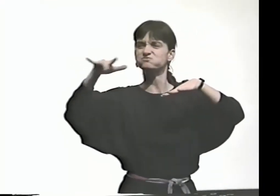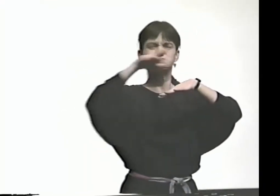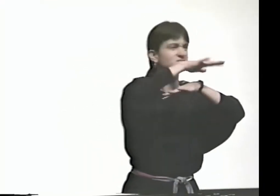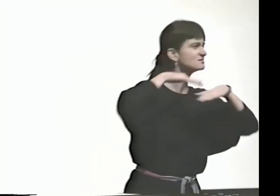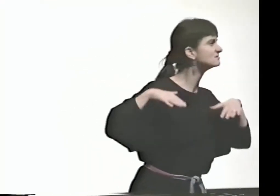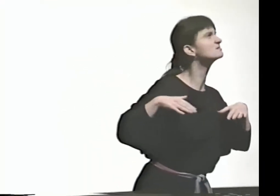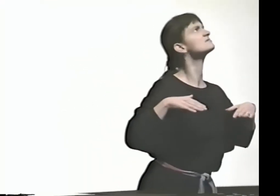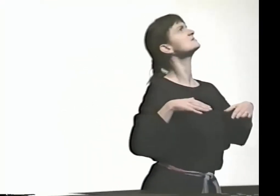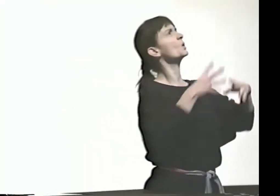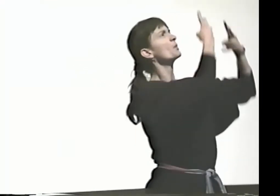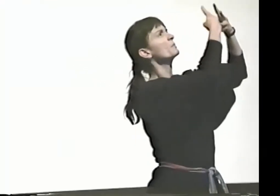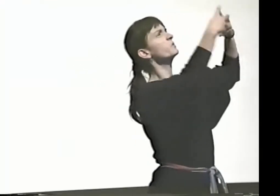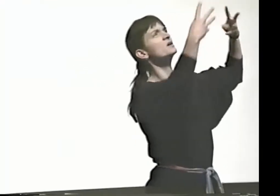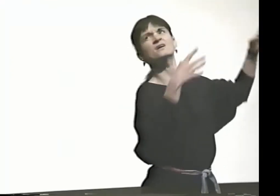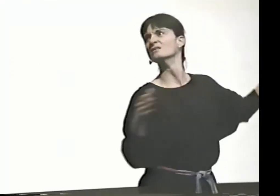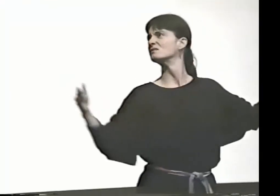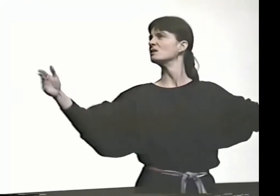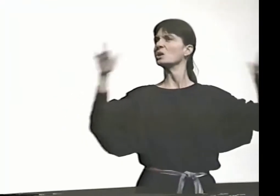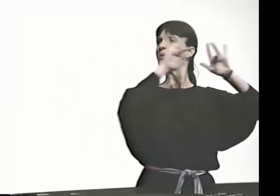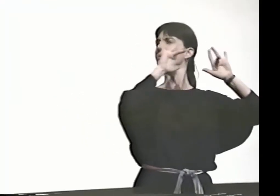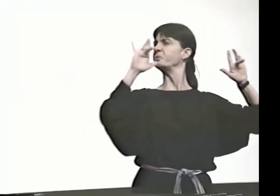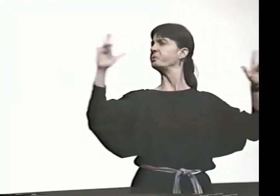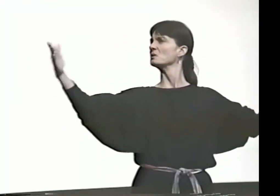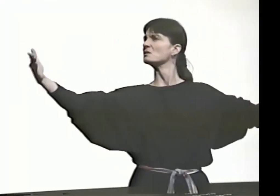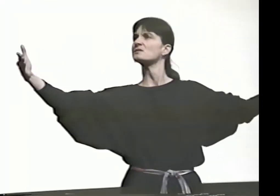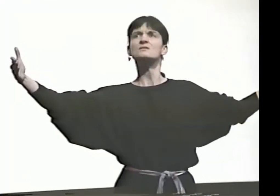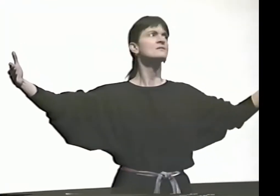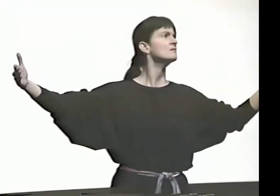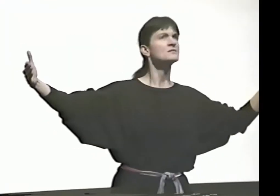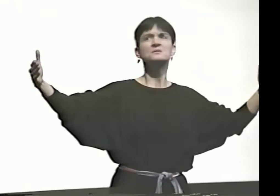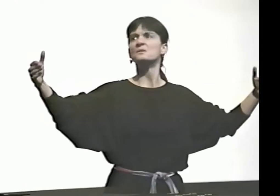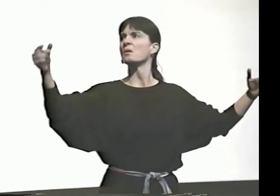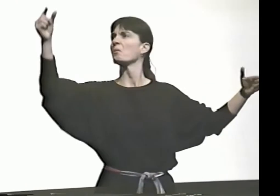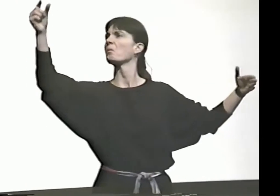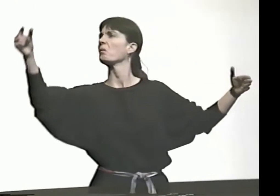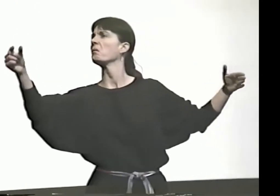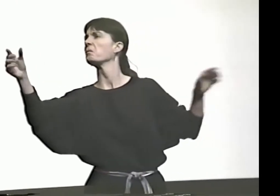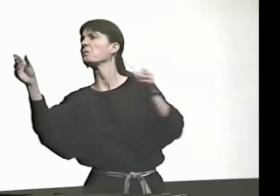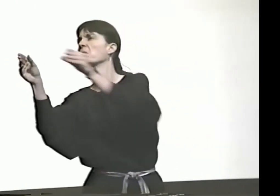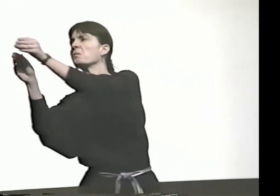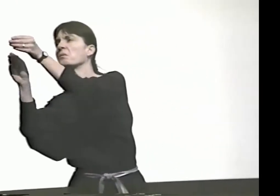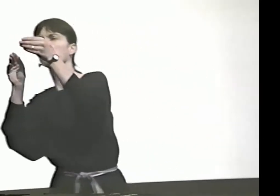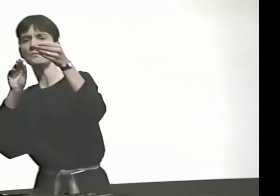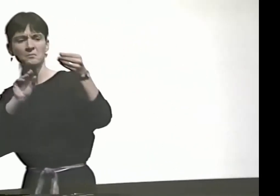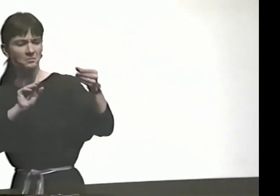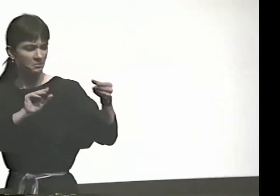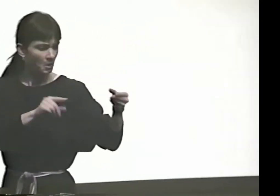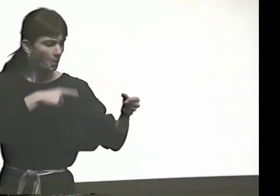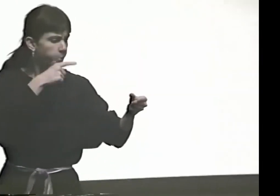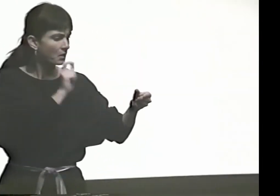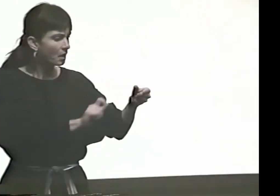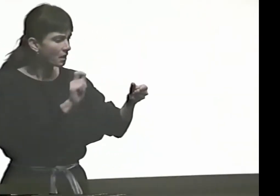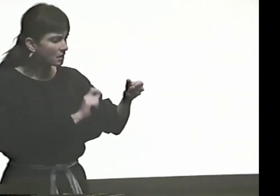PRETTY DUSTY. COBWEBS. OH. A TOTALLY VACANT SPOT.